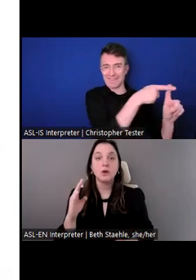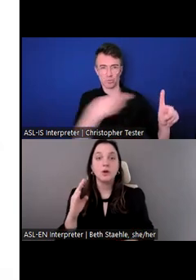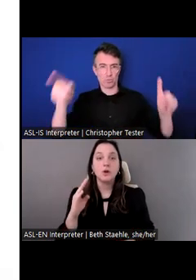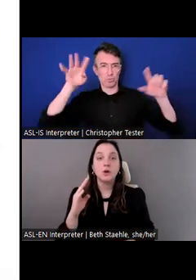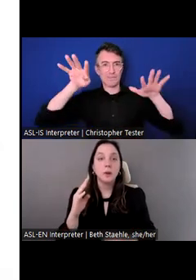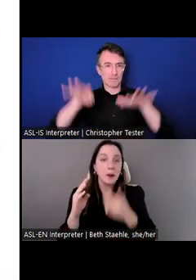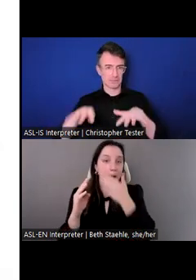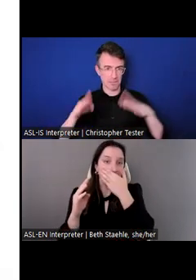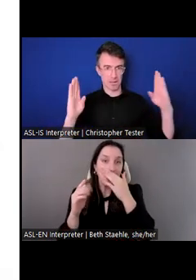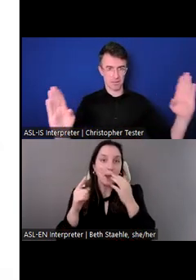Fridays.